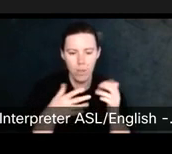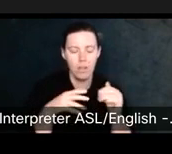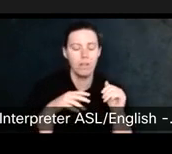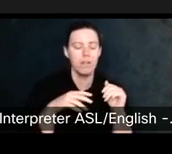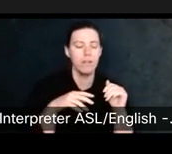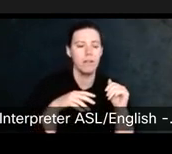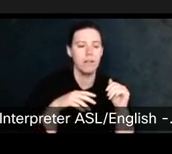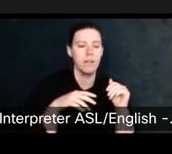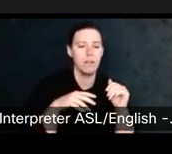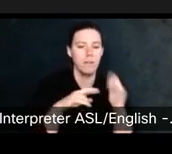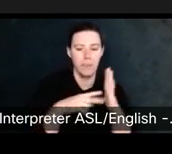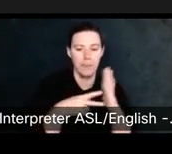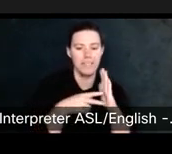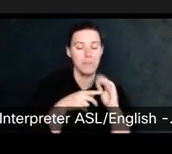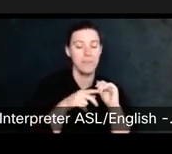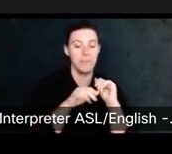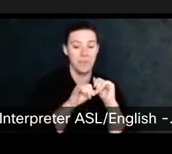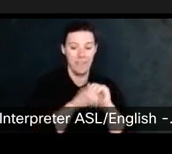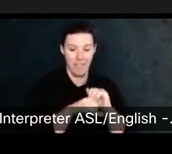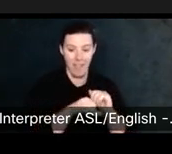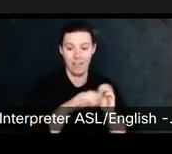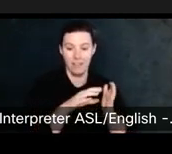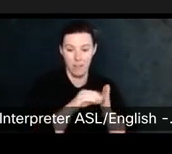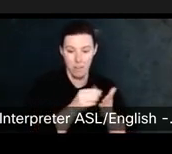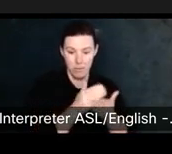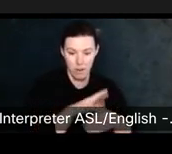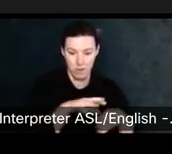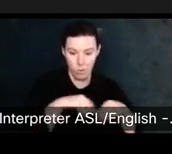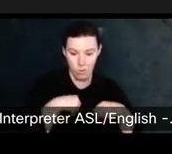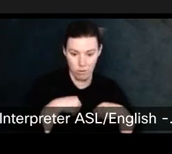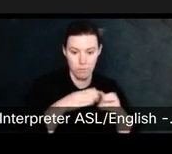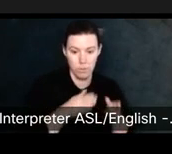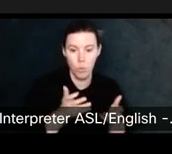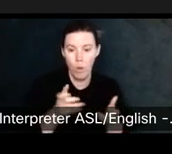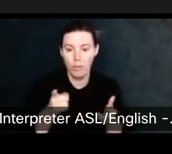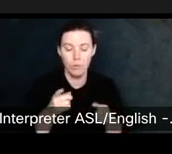Own copyright owner would like attribution and allows you to, um.